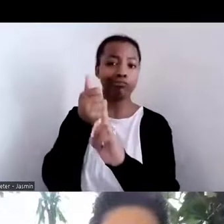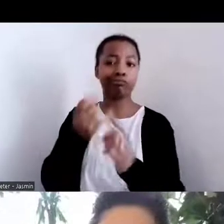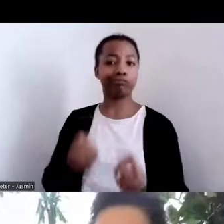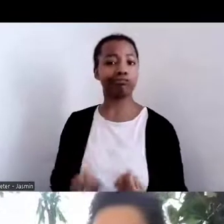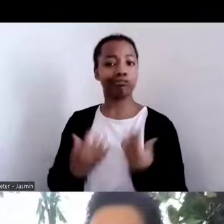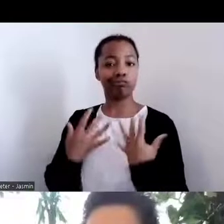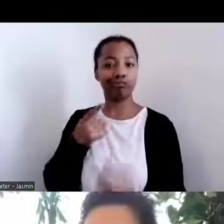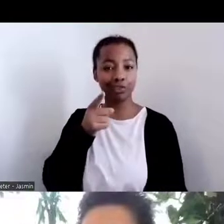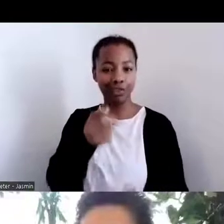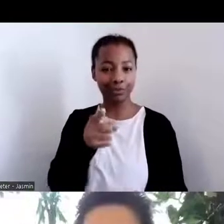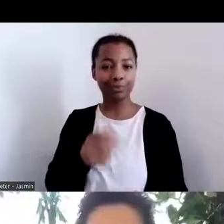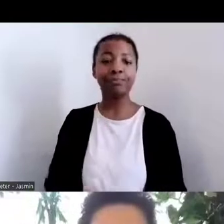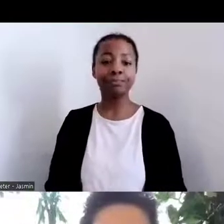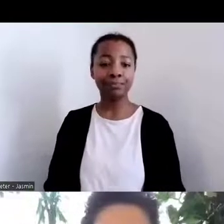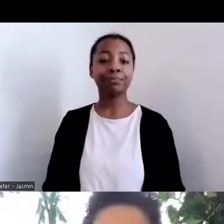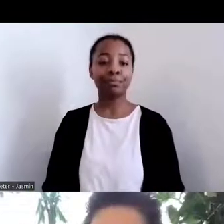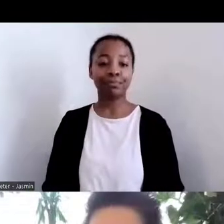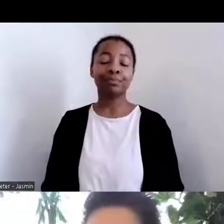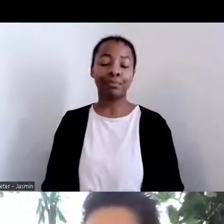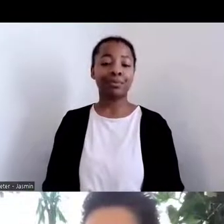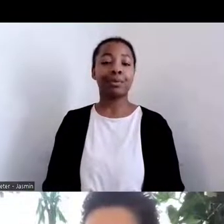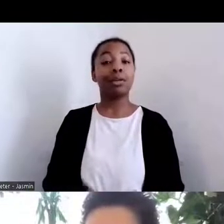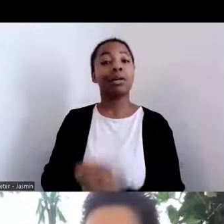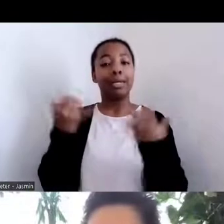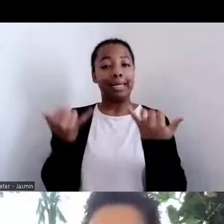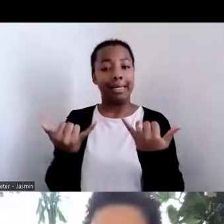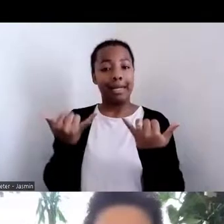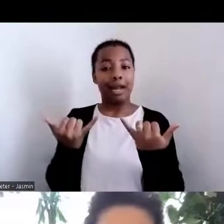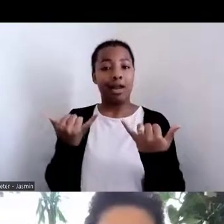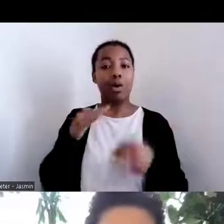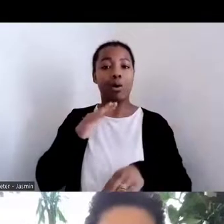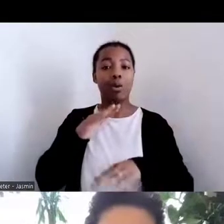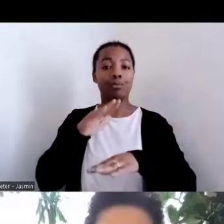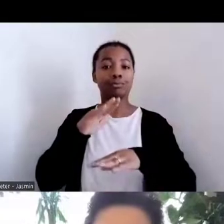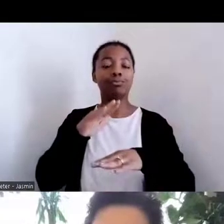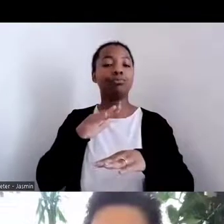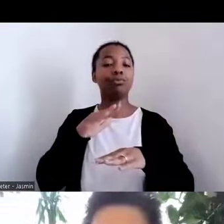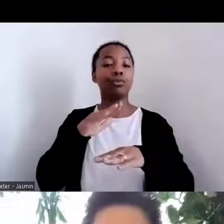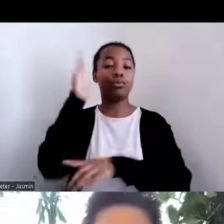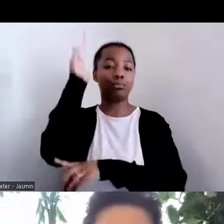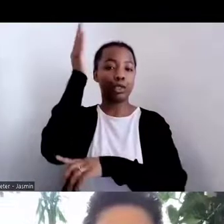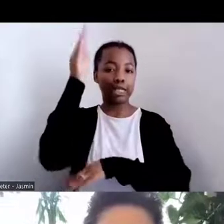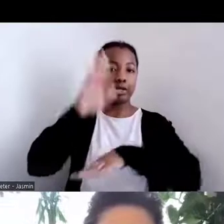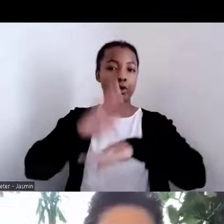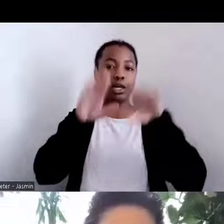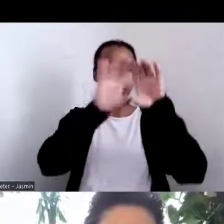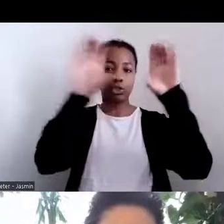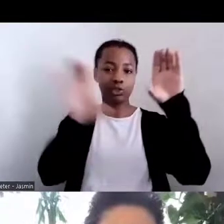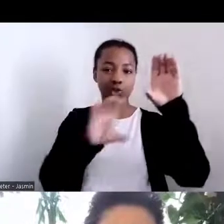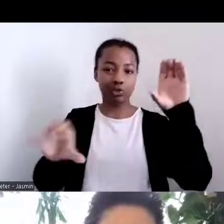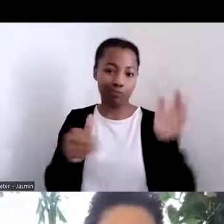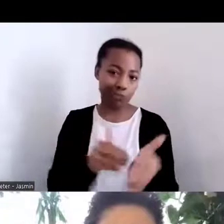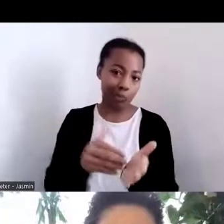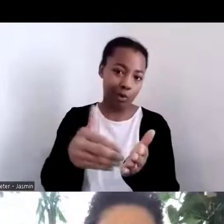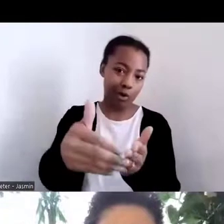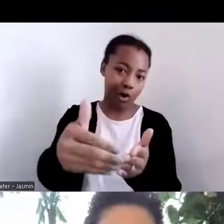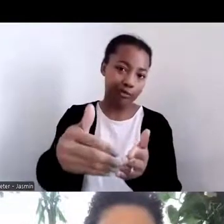are more on Zoom and in these global platforms that we're able to share this type of healing artwork.